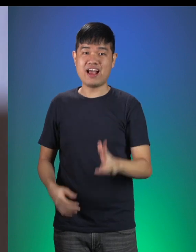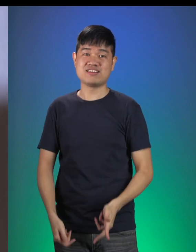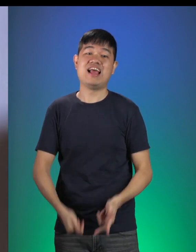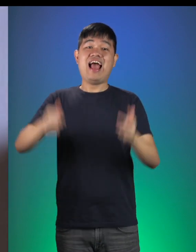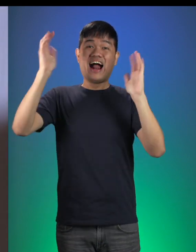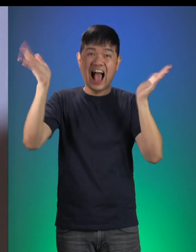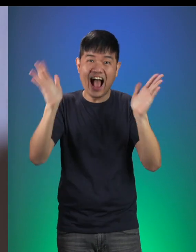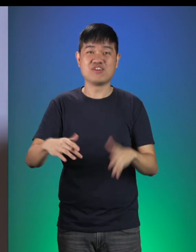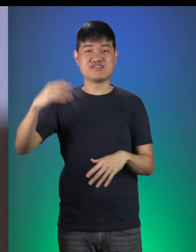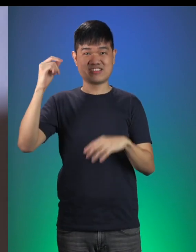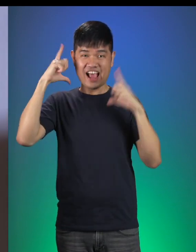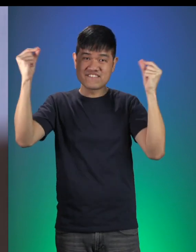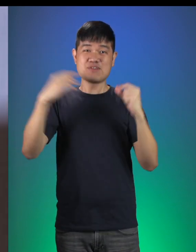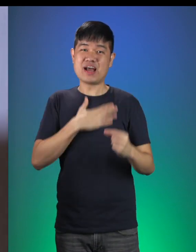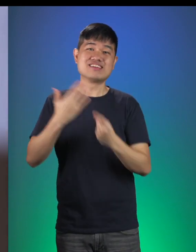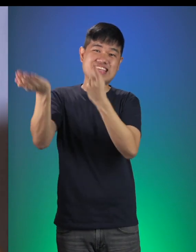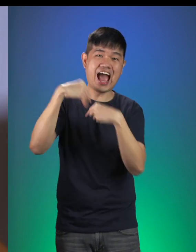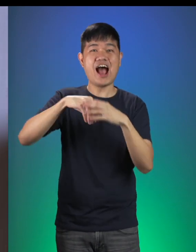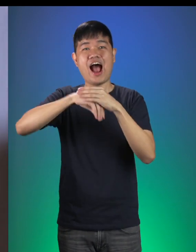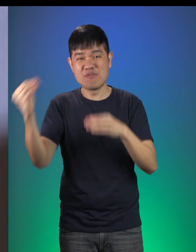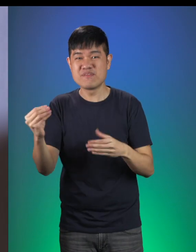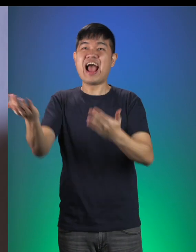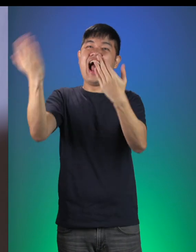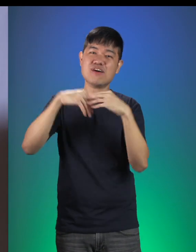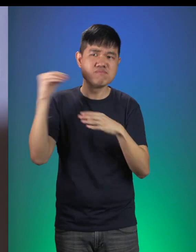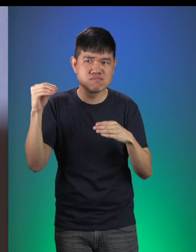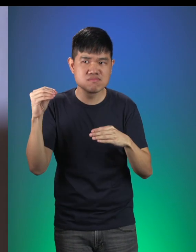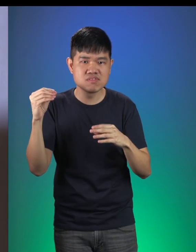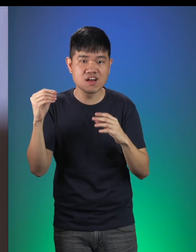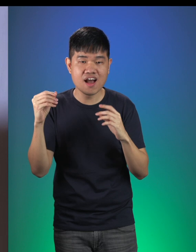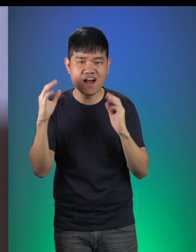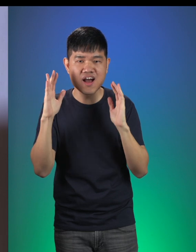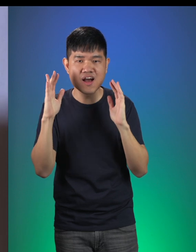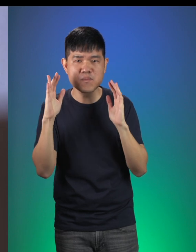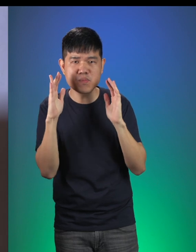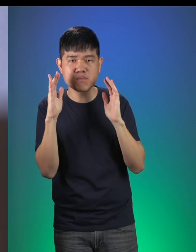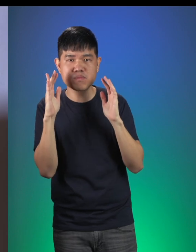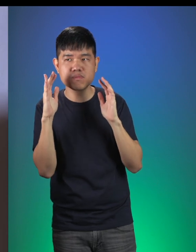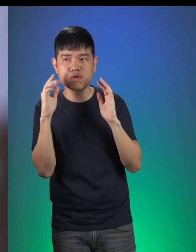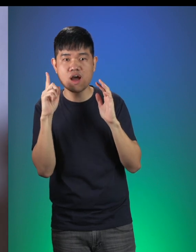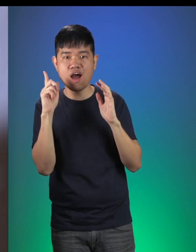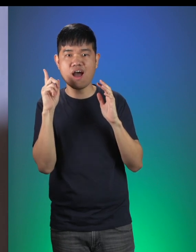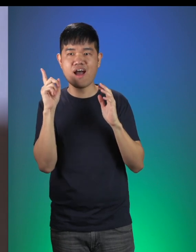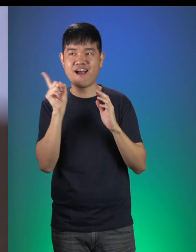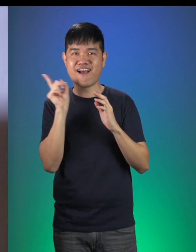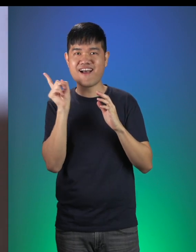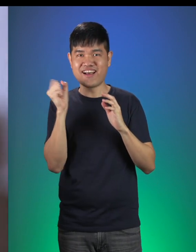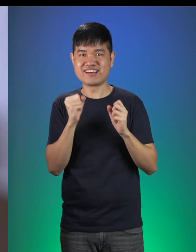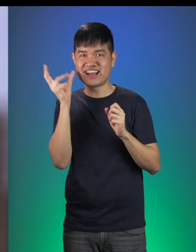“Hey Elves Please Come out!” Elves: (Gibberish) [speaking elvish] Shoemaker: I think I hear them.